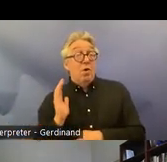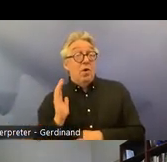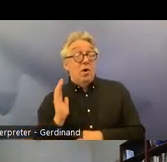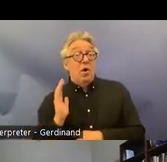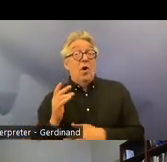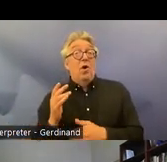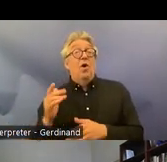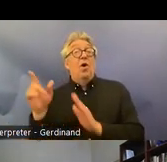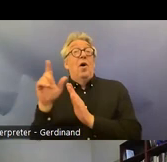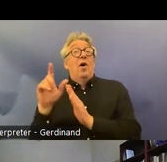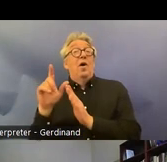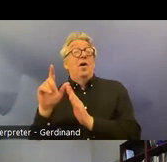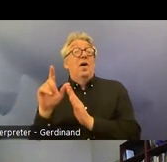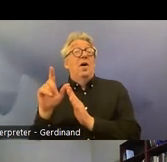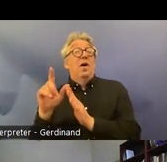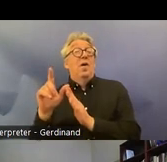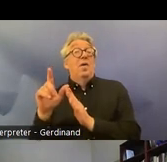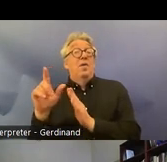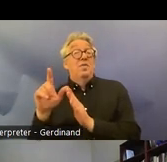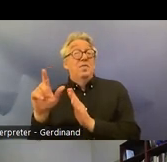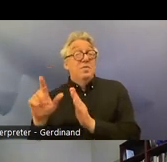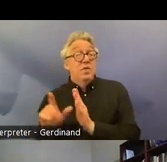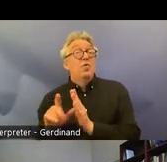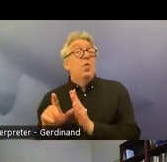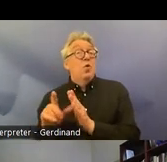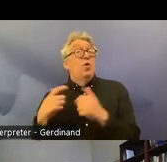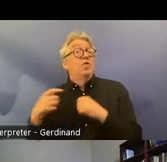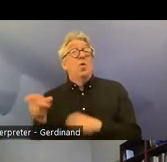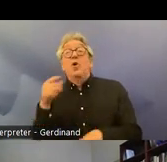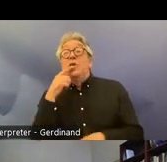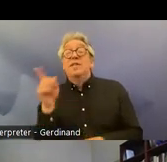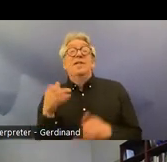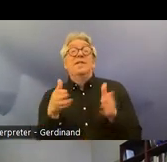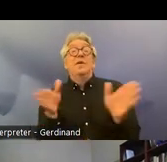FES considers primarily that the crpd should not be incorporated into